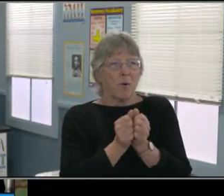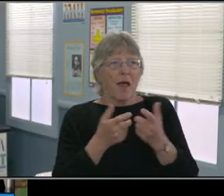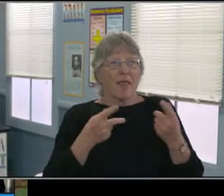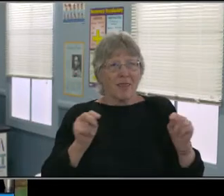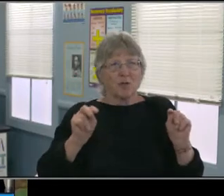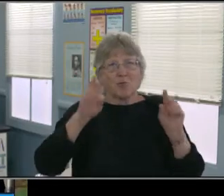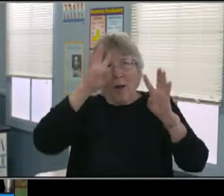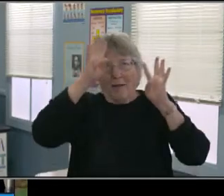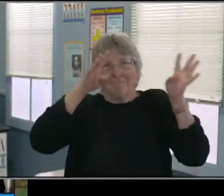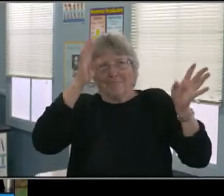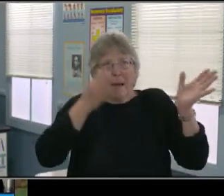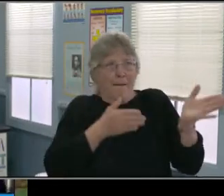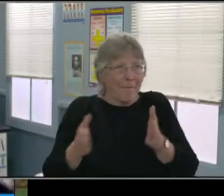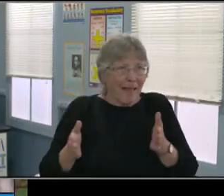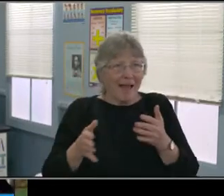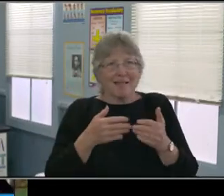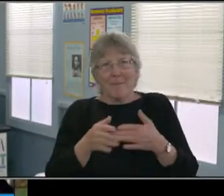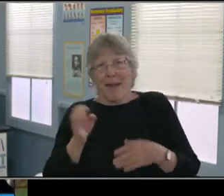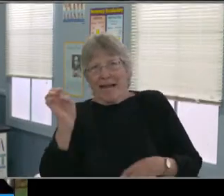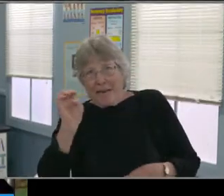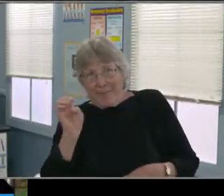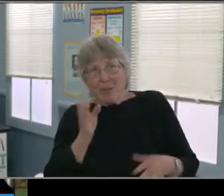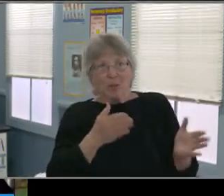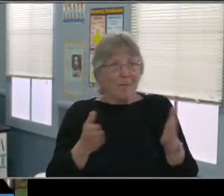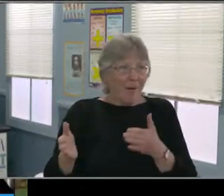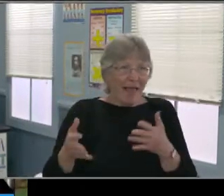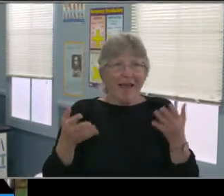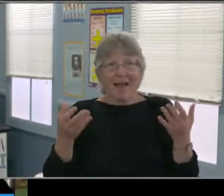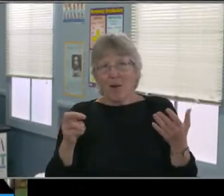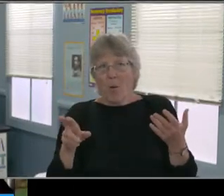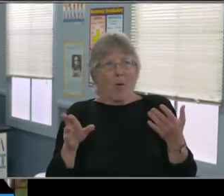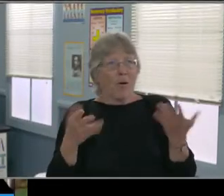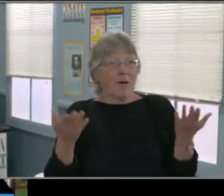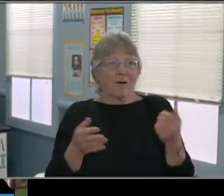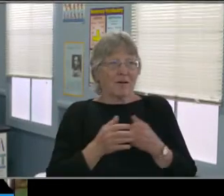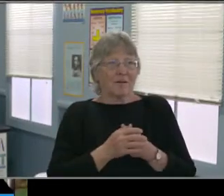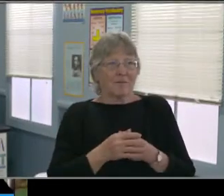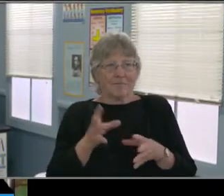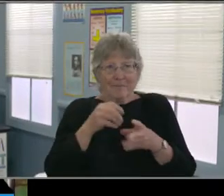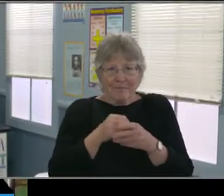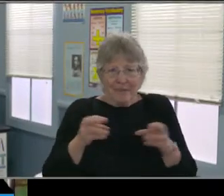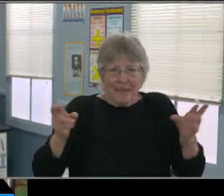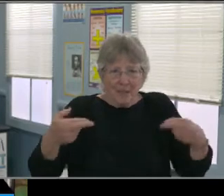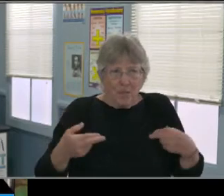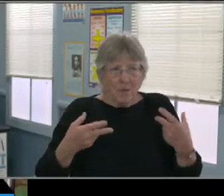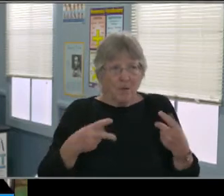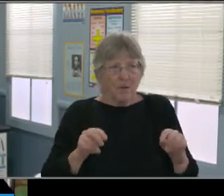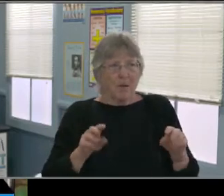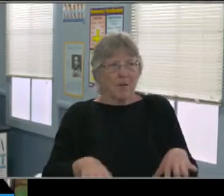for both sides of that fence. And I think the only way we can do it, is we have people and speakers coming together